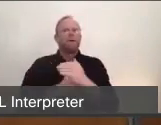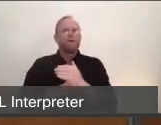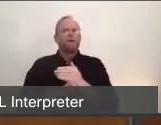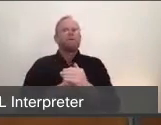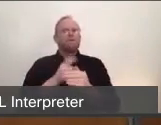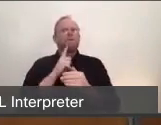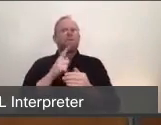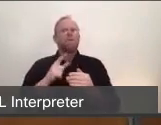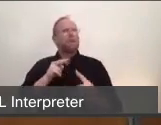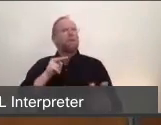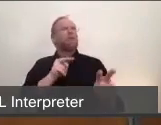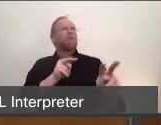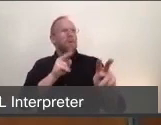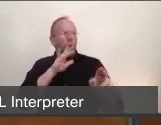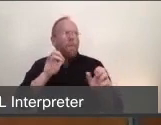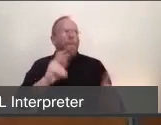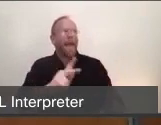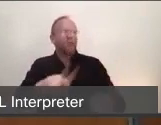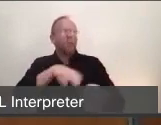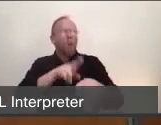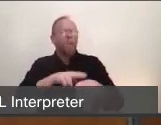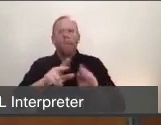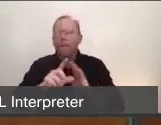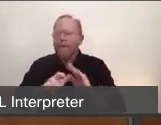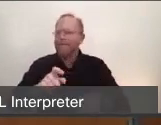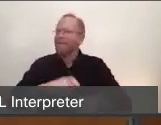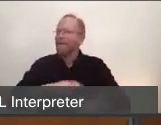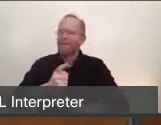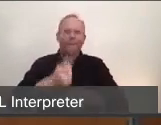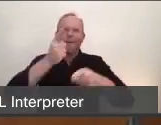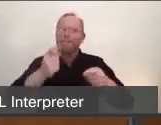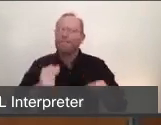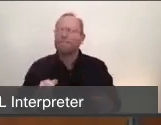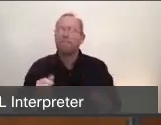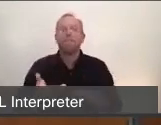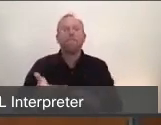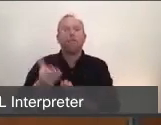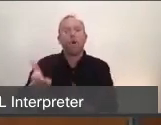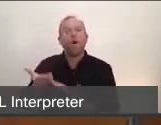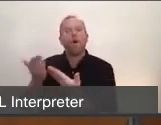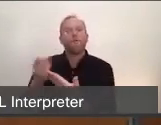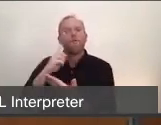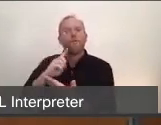when the time is right. Before I hand off to Dr. Santora, I just want to comment on Marin's leadership role